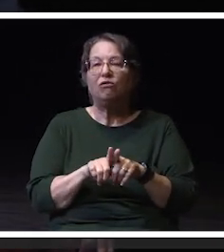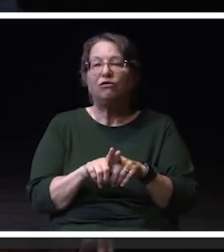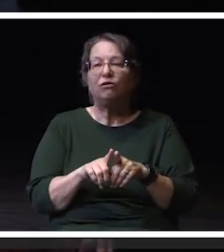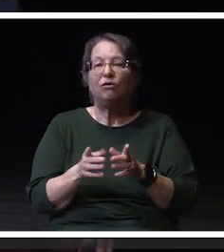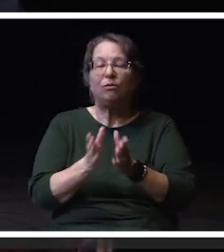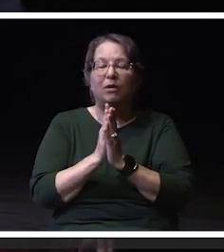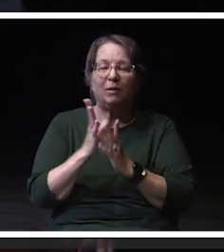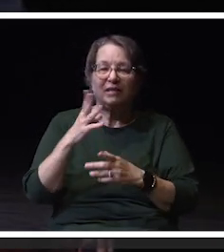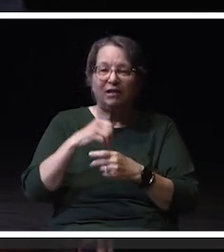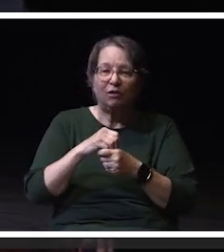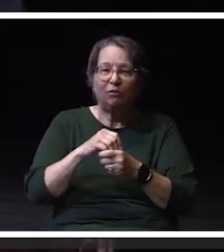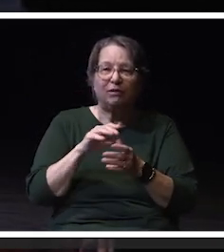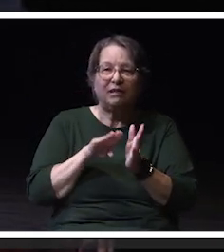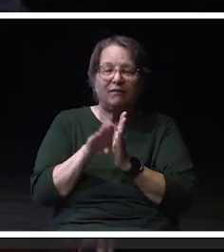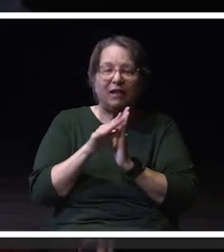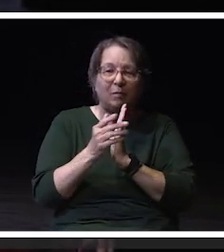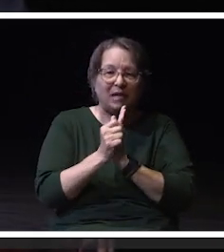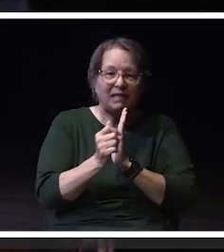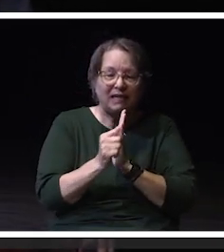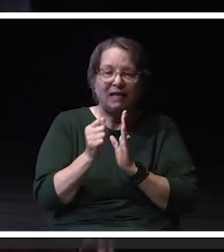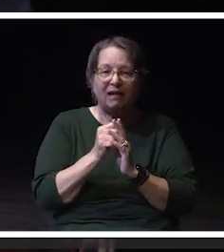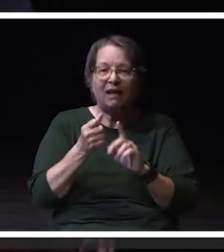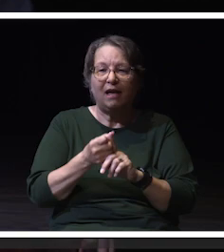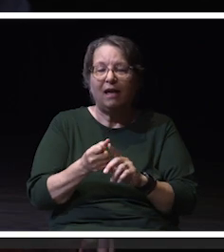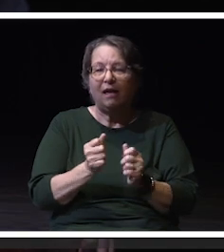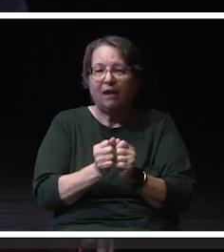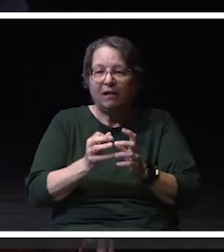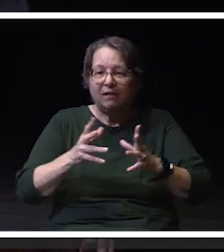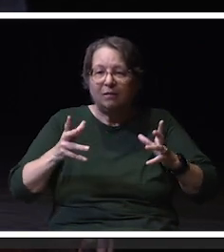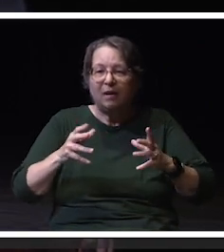and expand Wisconsin Tuition Promise.